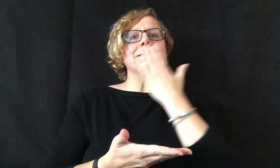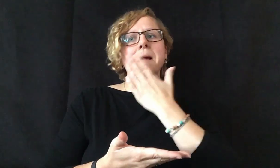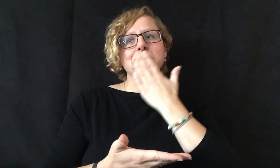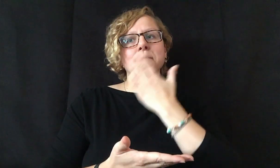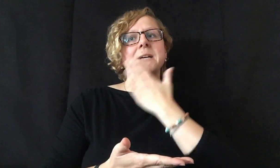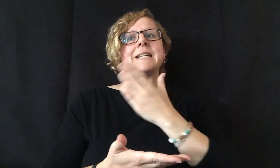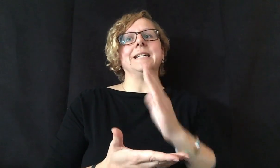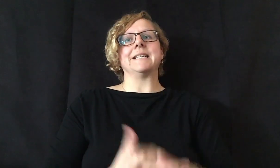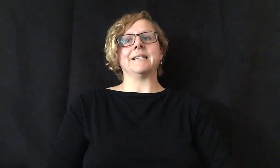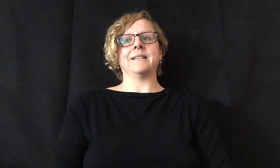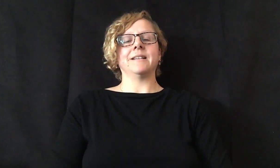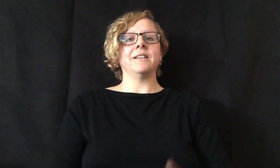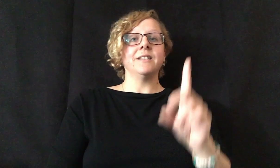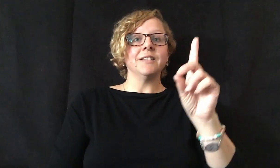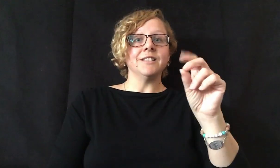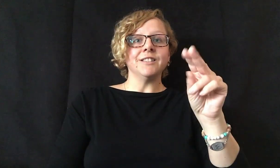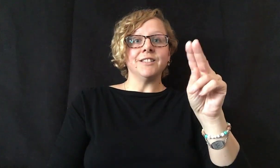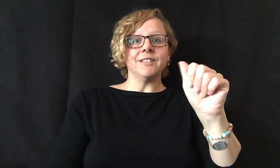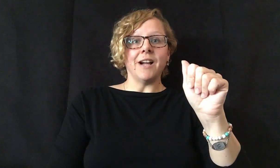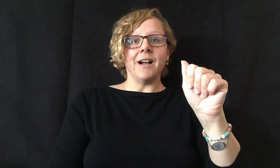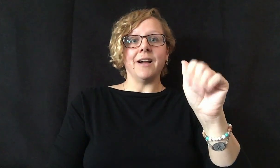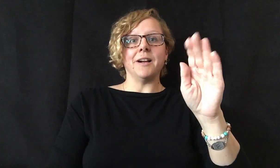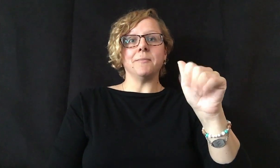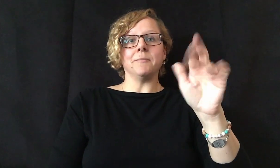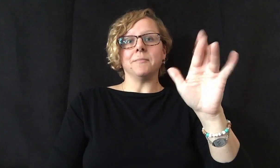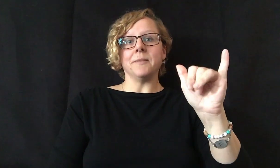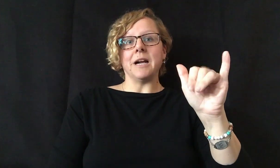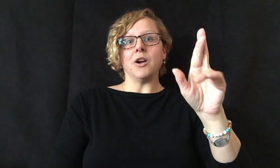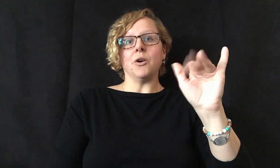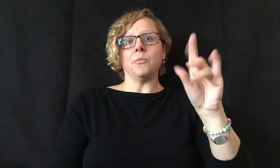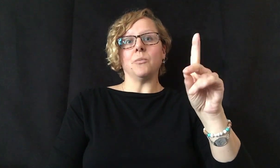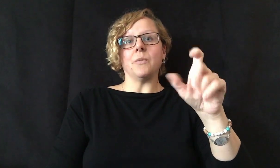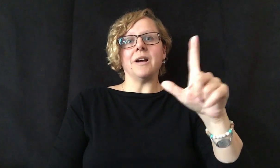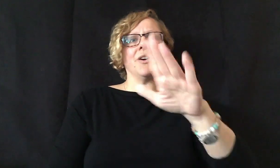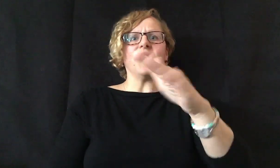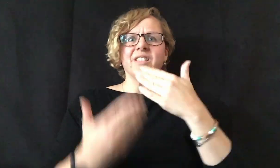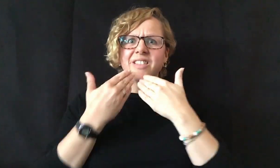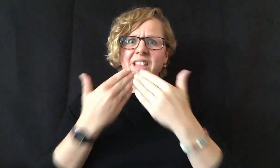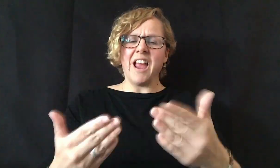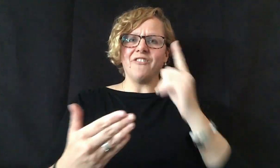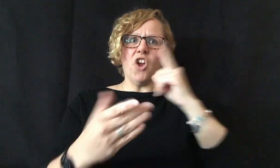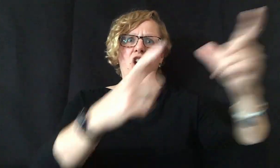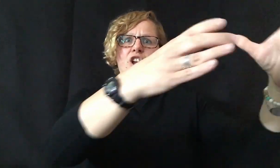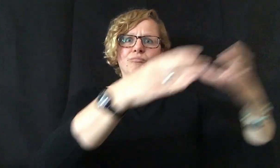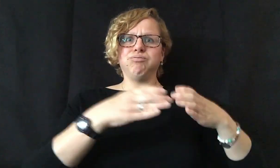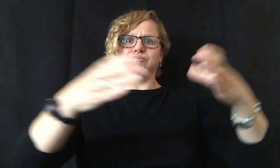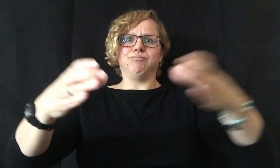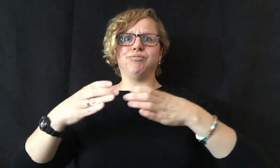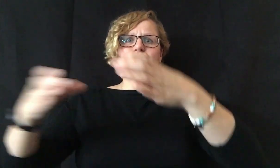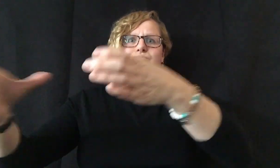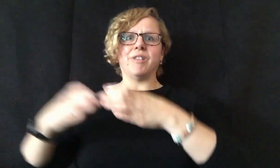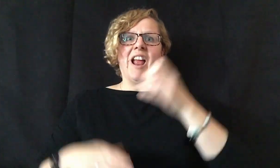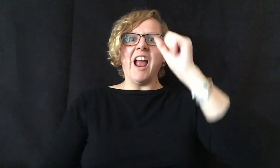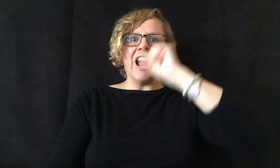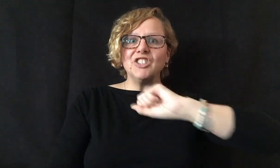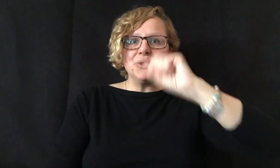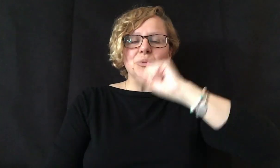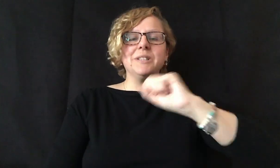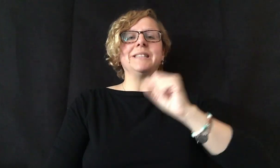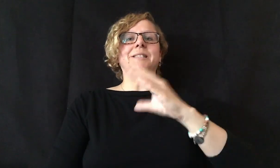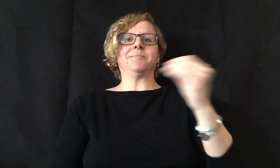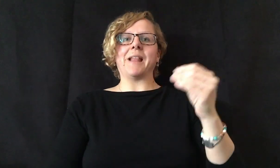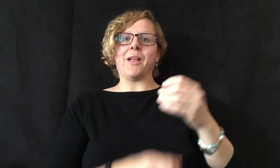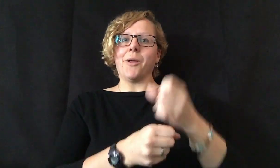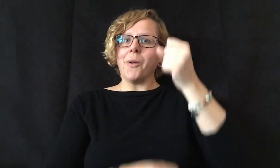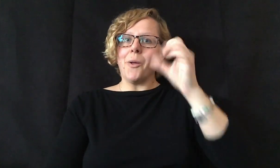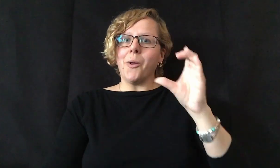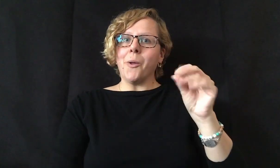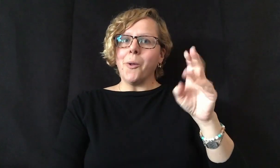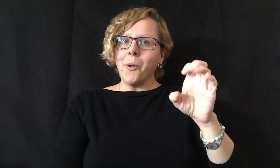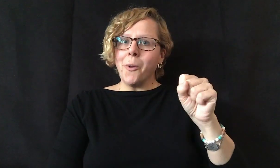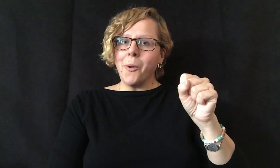Thank you to Dona and Barry Riddell for funding 3 tubs of ice cream and cones.